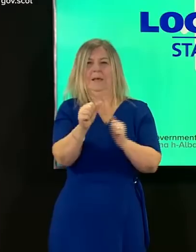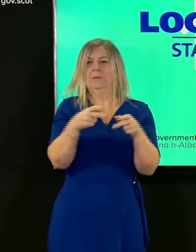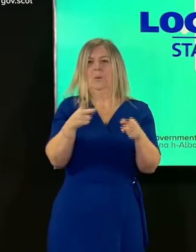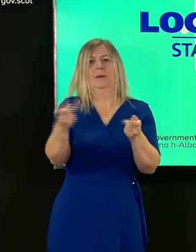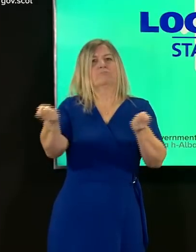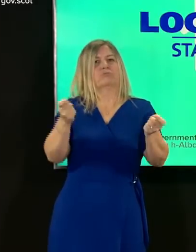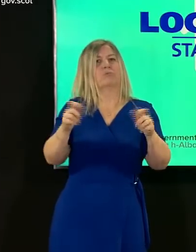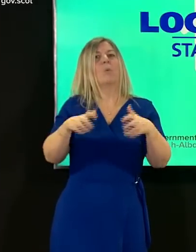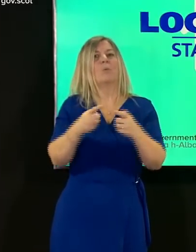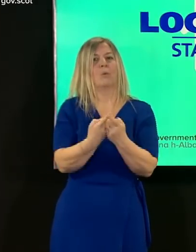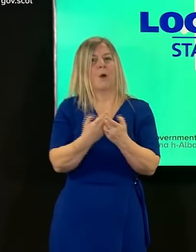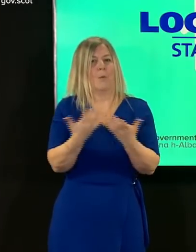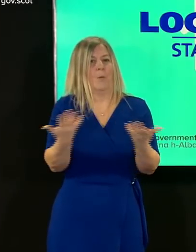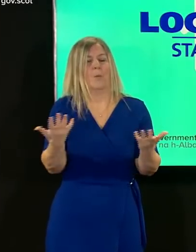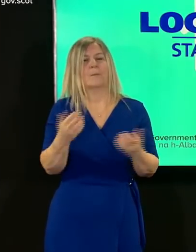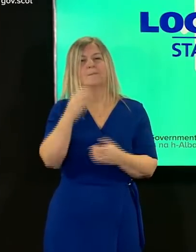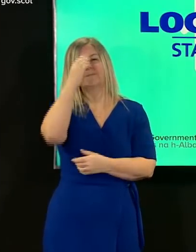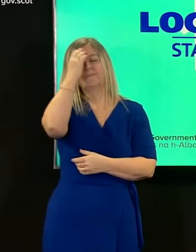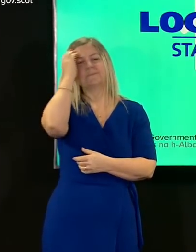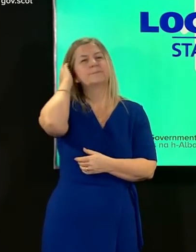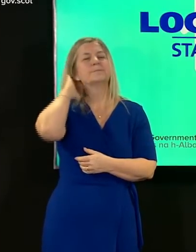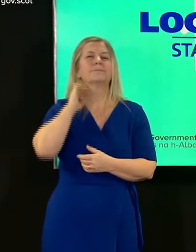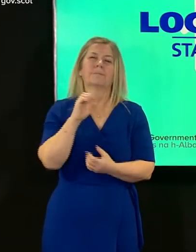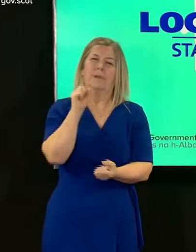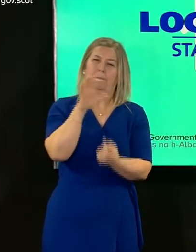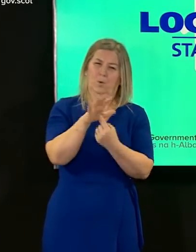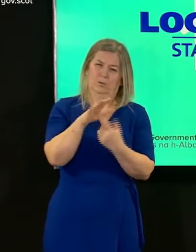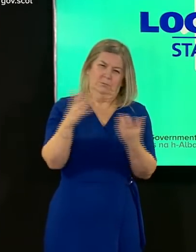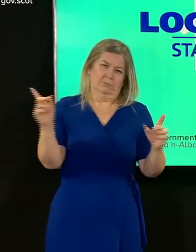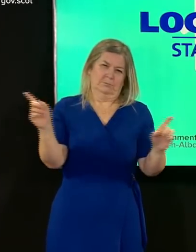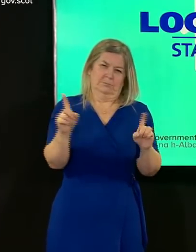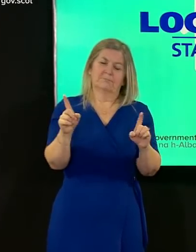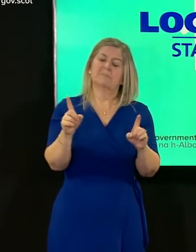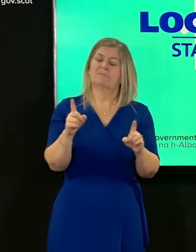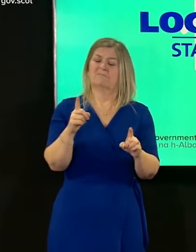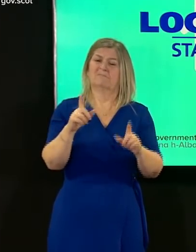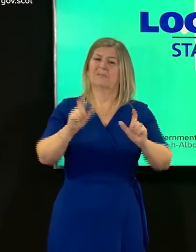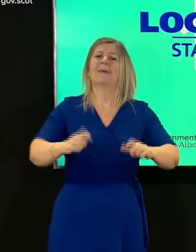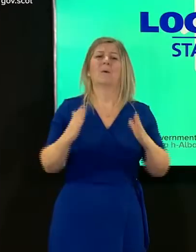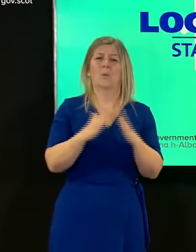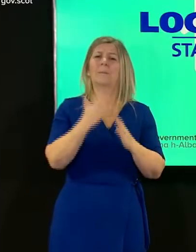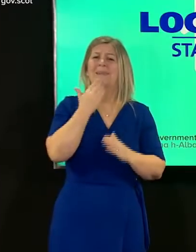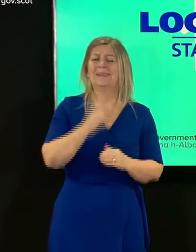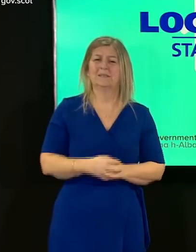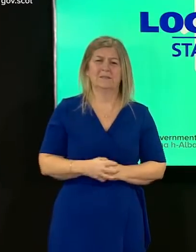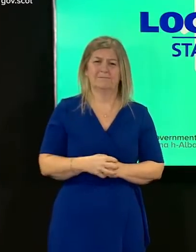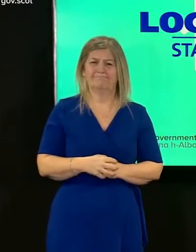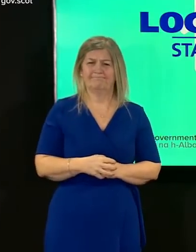the most important rule for now remains the same please stay at home in any level four